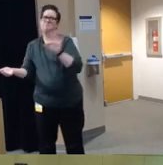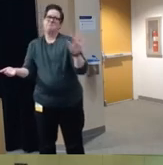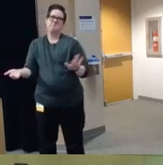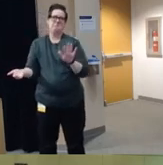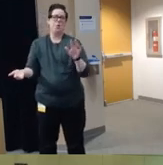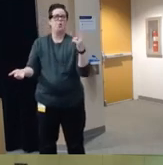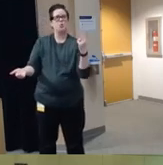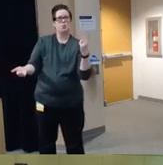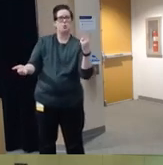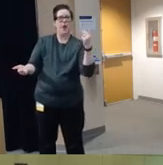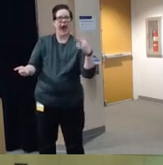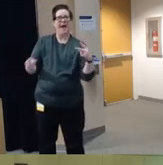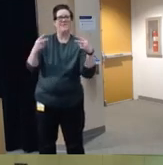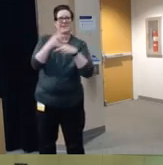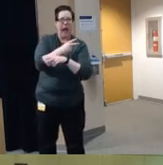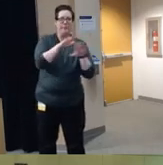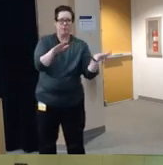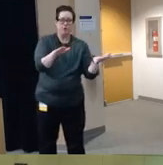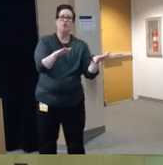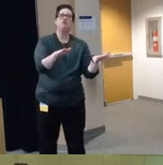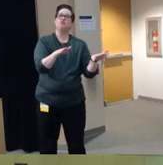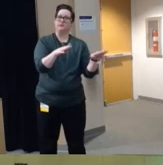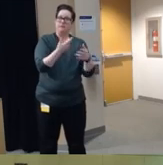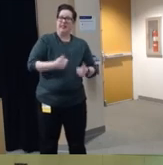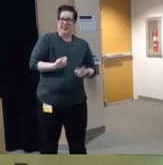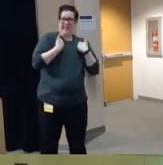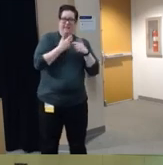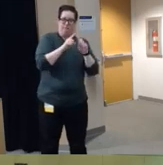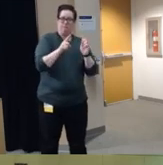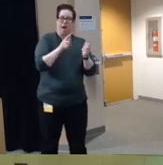and a half times as many are treated in an emergency department for a non-fatal firearm